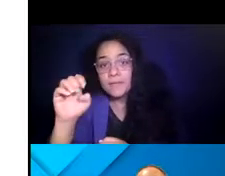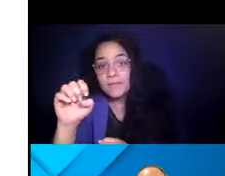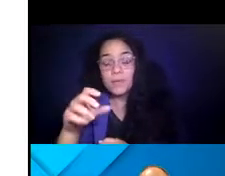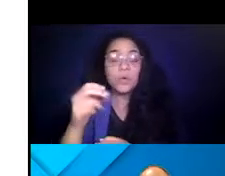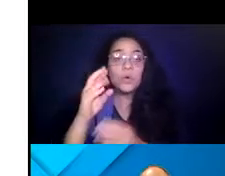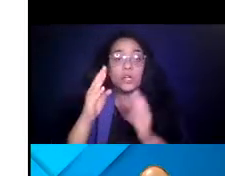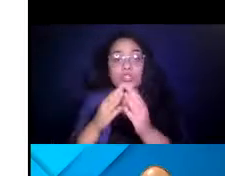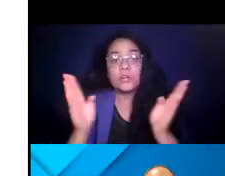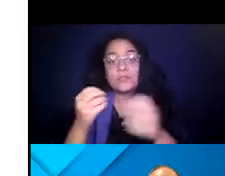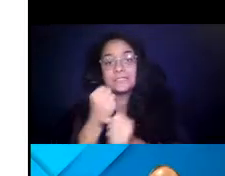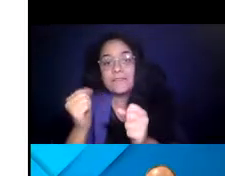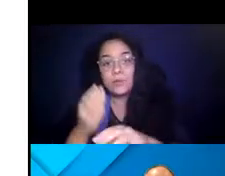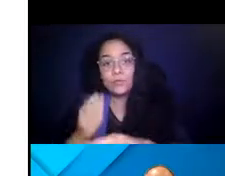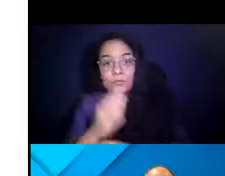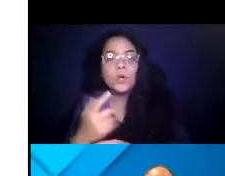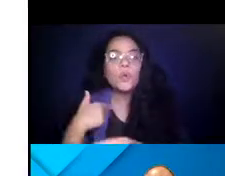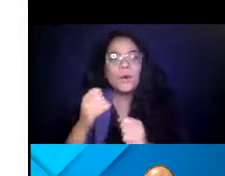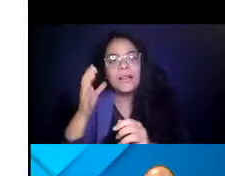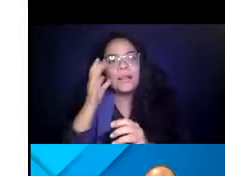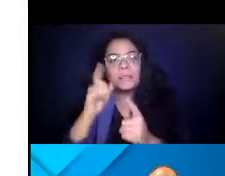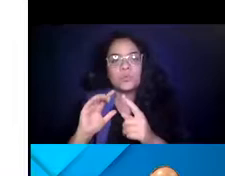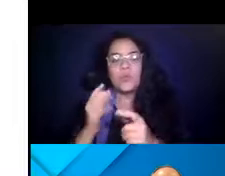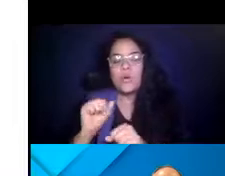improvements we could make, we wanted to 14:49:38 listen to our employees. 14:49:39 Being kind.